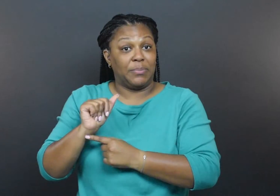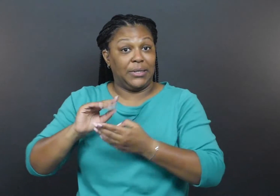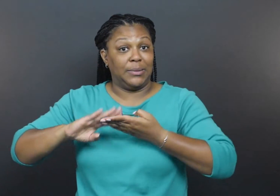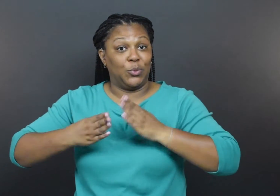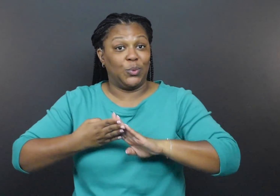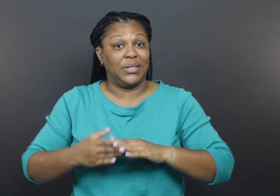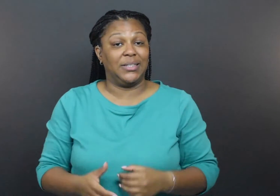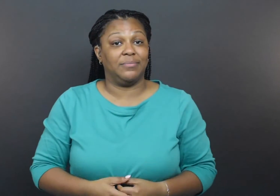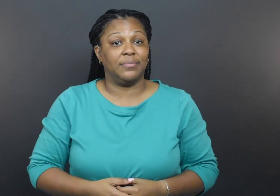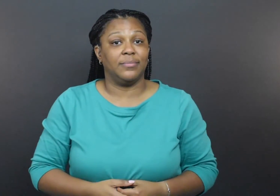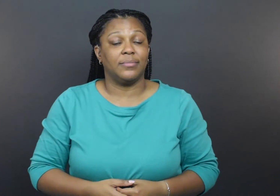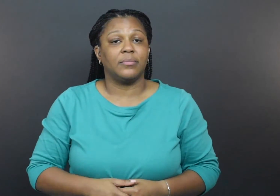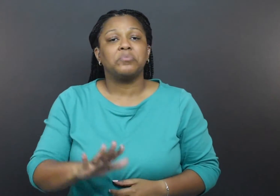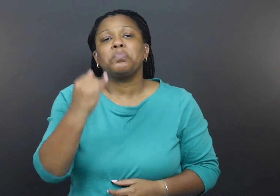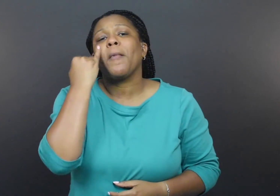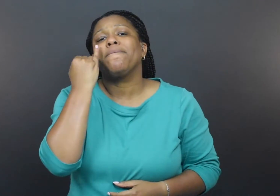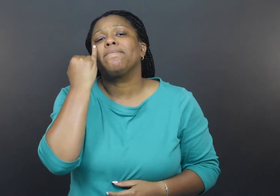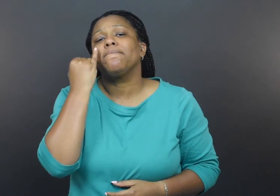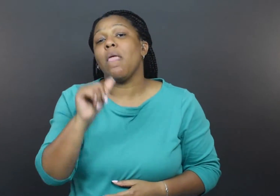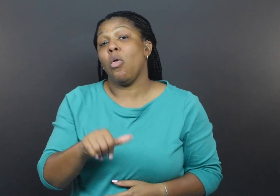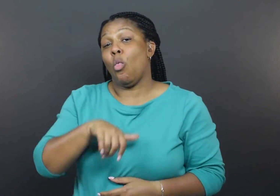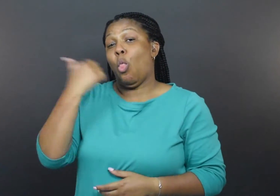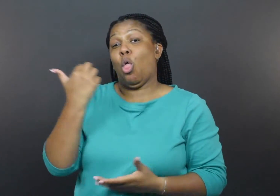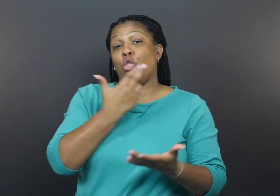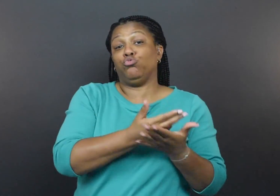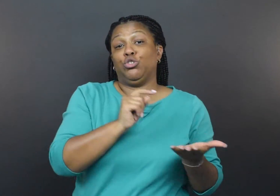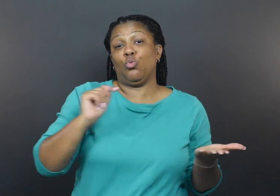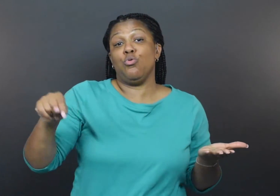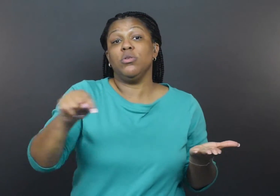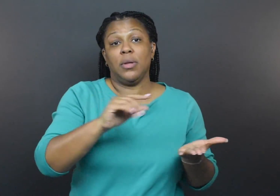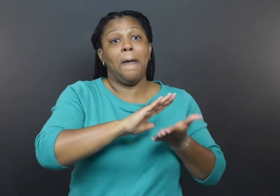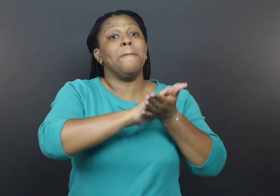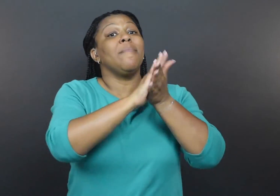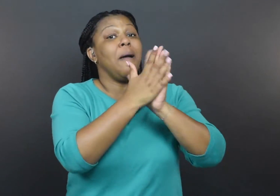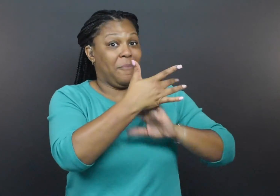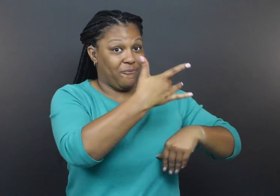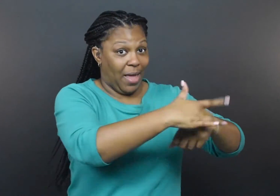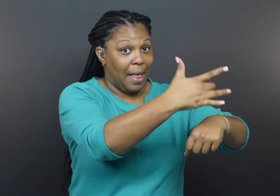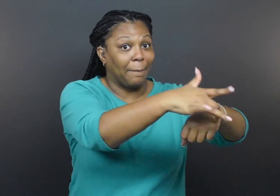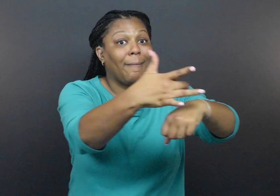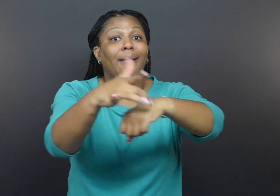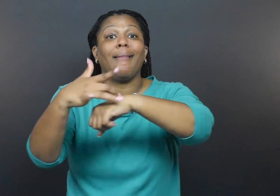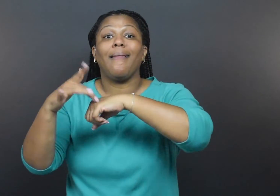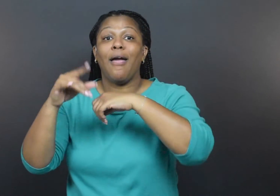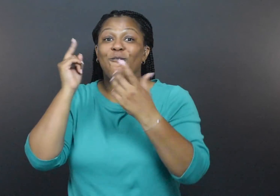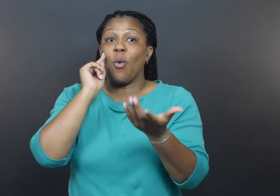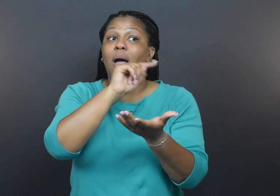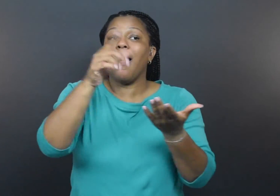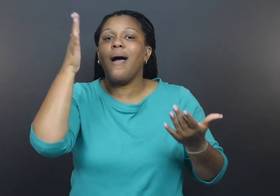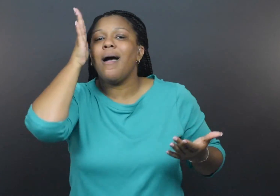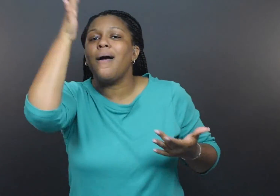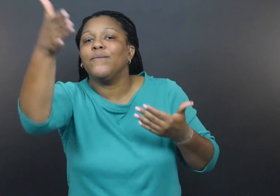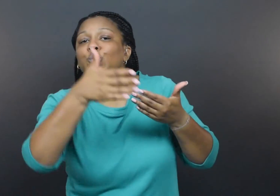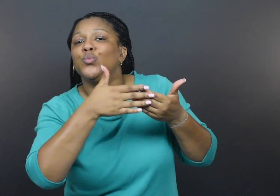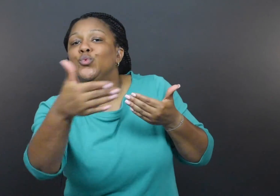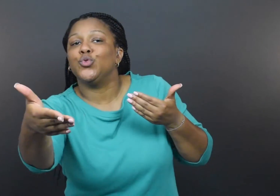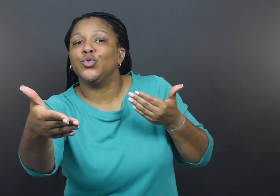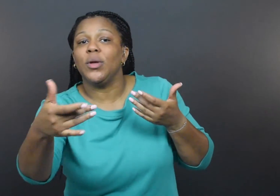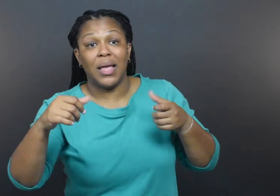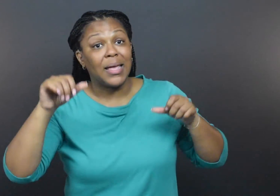If other resources become available for them in the future, they can be deployed successfully with this strategy.”